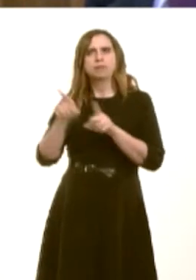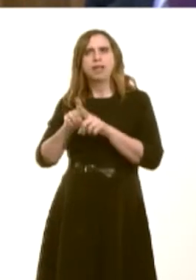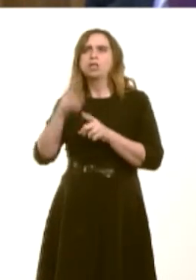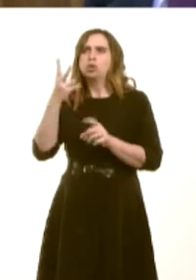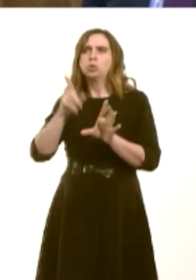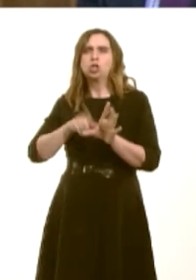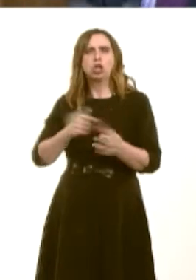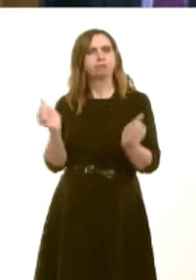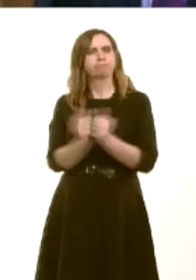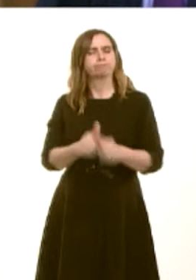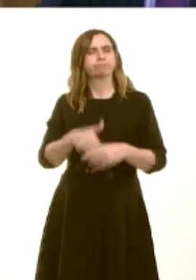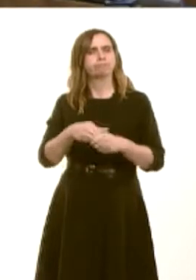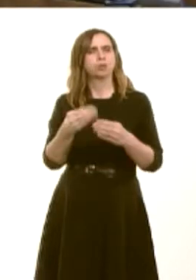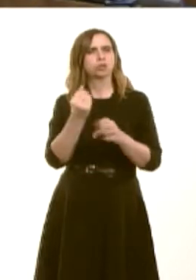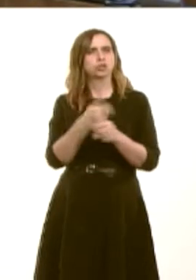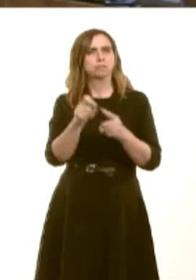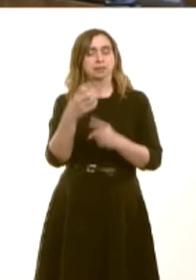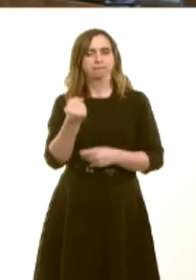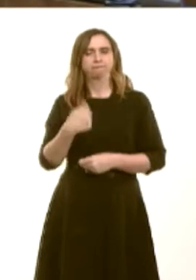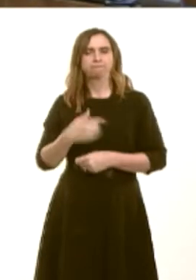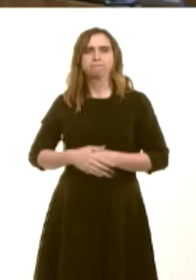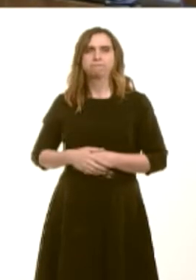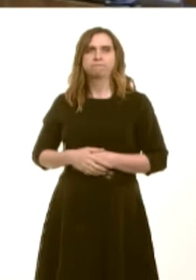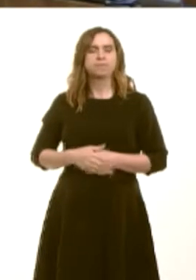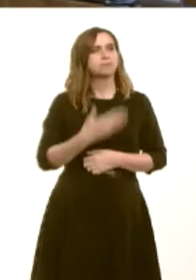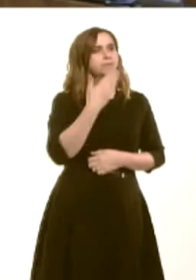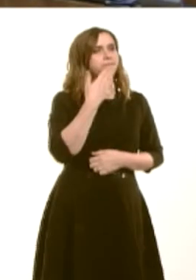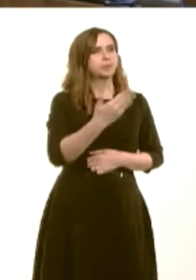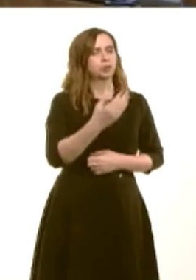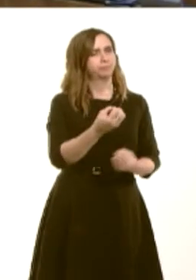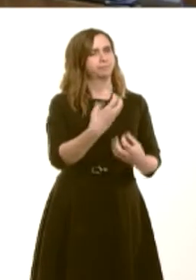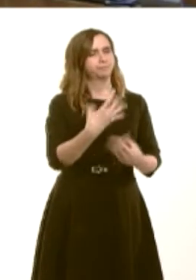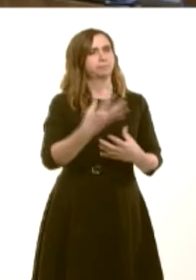Mohammad Asghar: Thank you very much, First Minister, for the reply. Four years ago, you